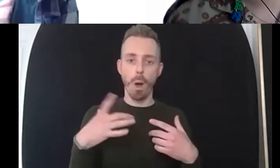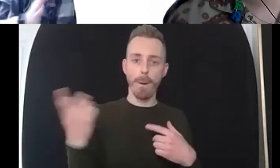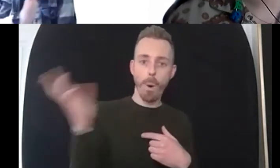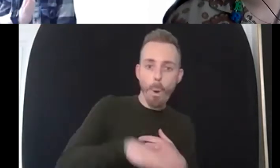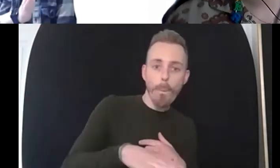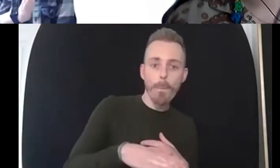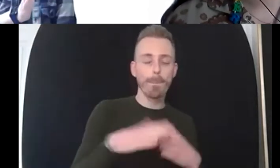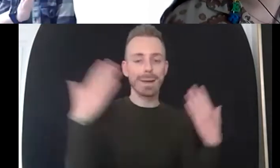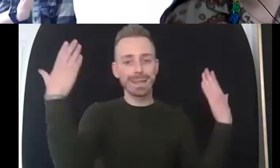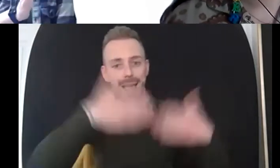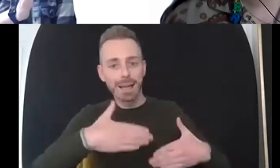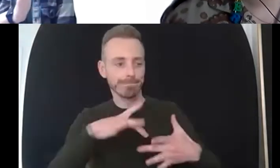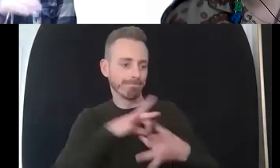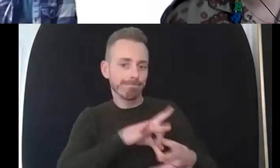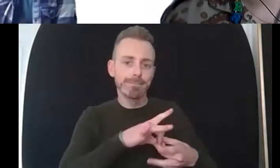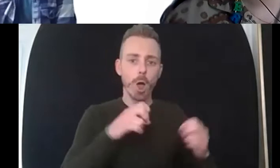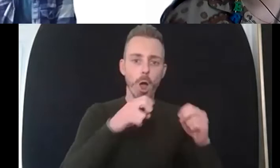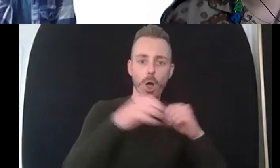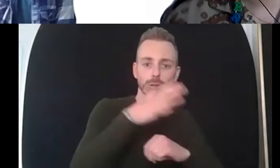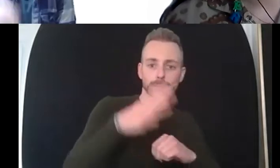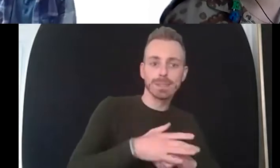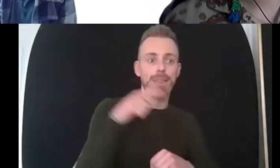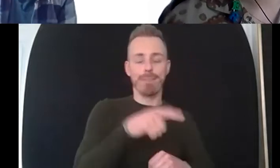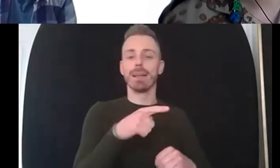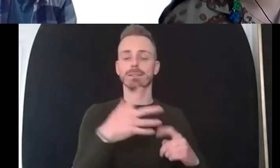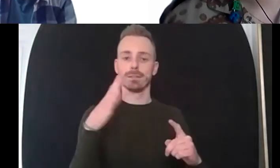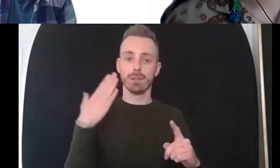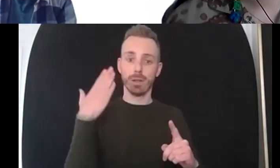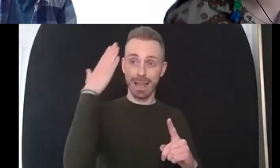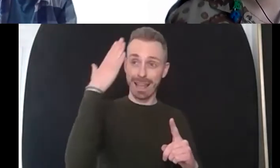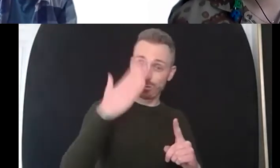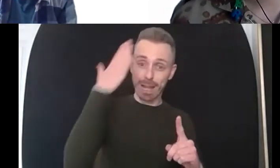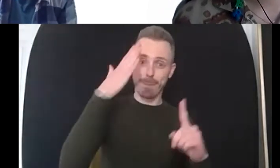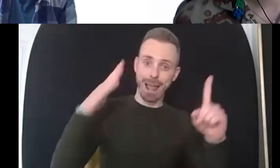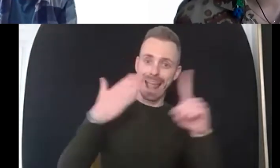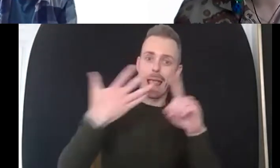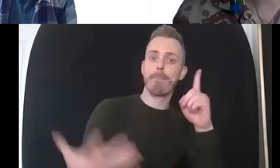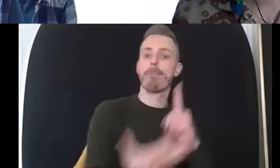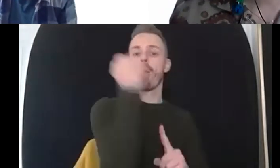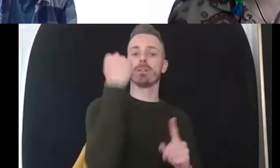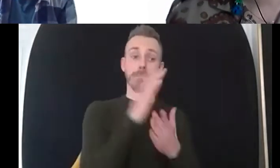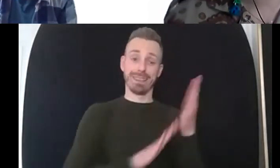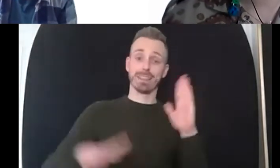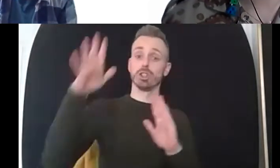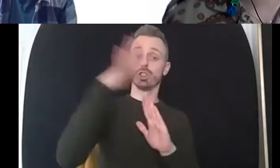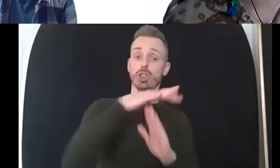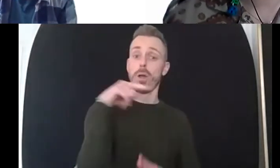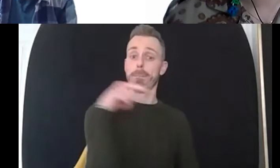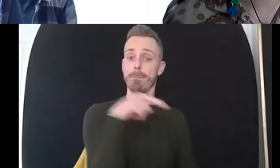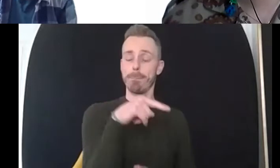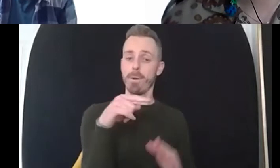you need building blocks that you can walk up yeah that's very interesting and it also emphasizes the